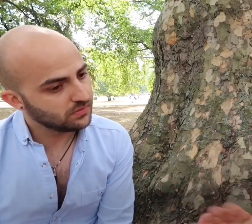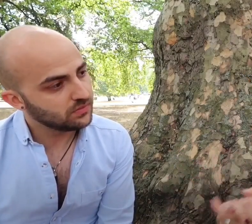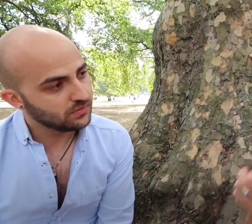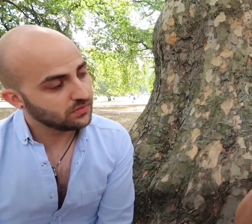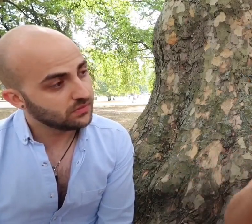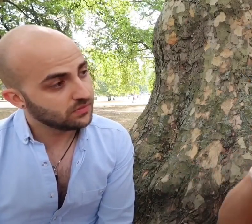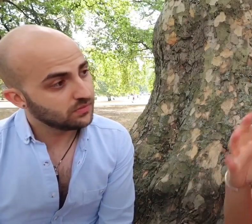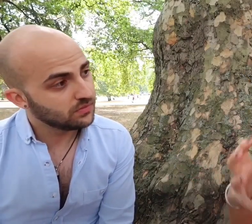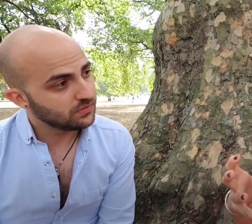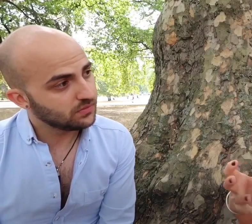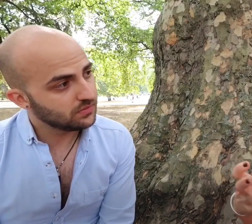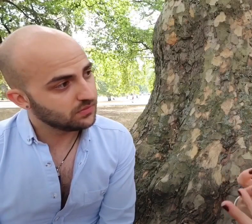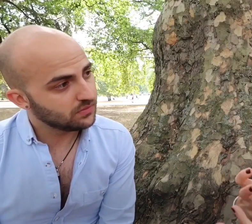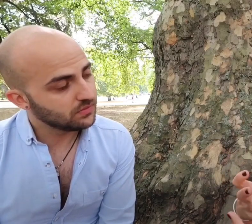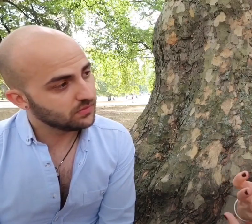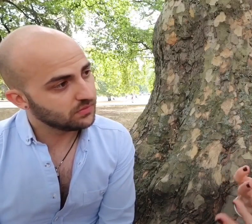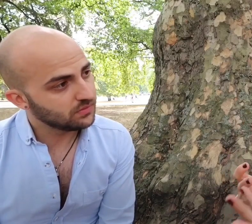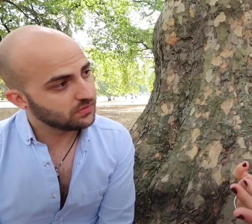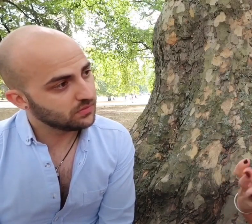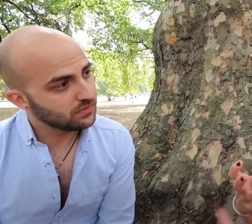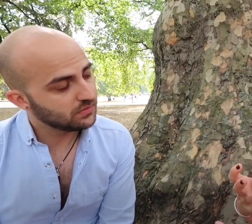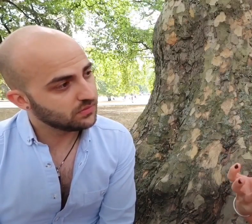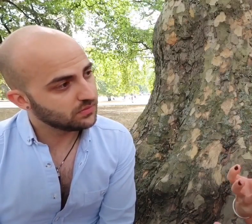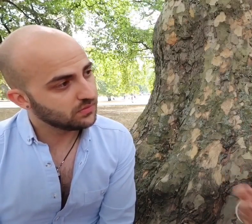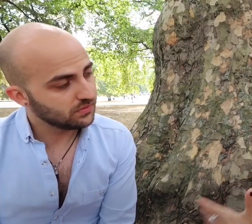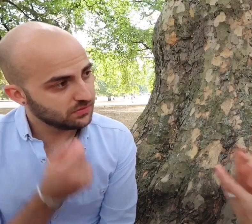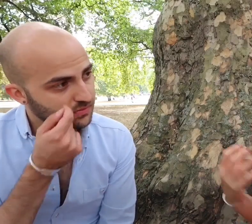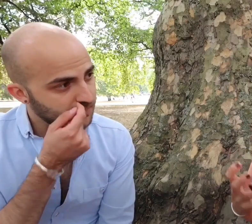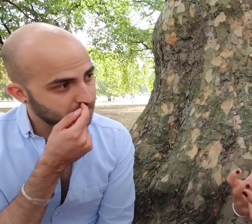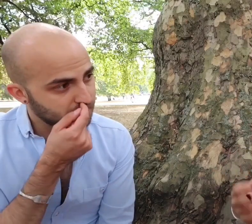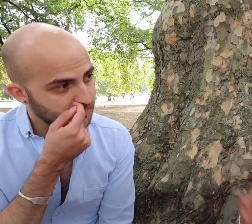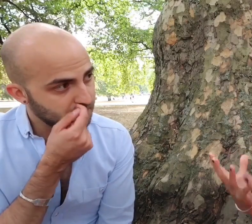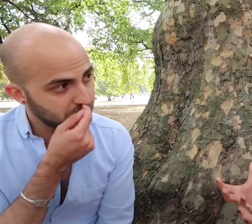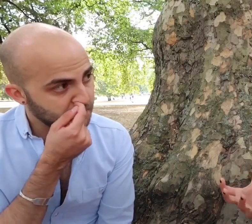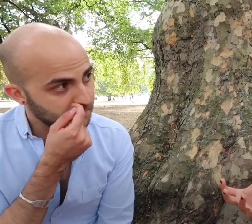languagers or that those of us who aren't Deaf what can we what can we do